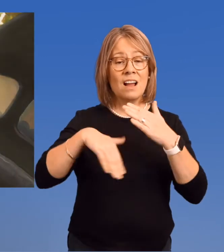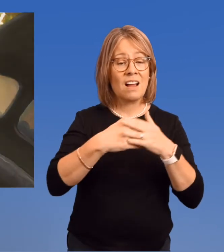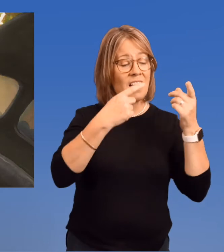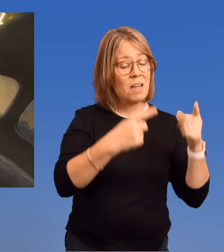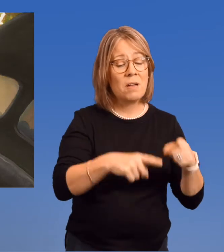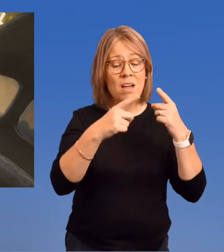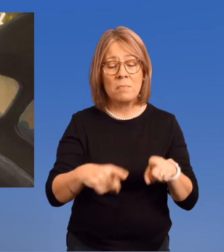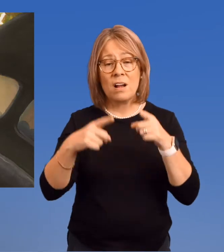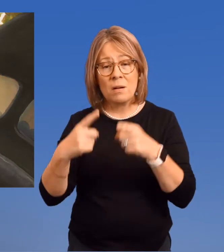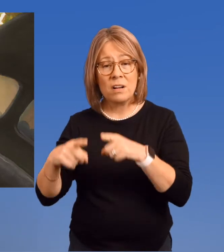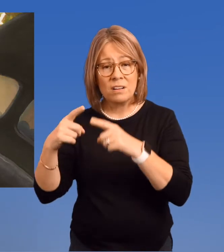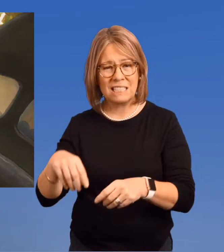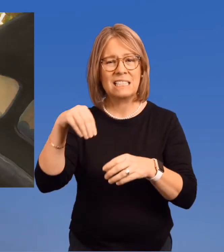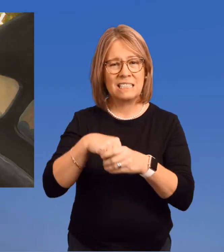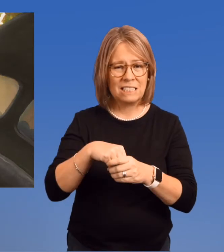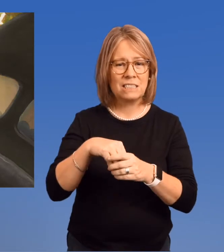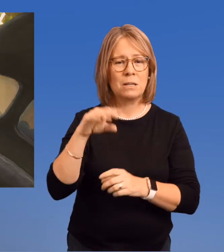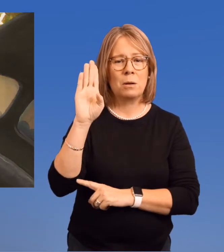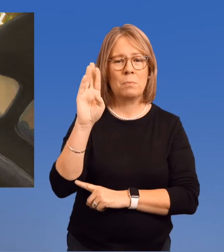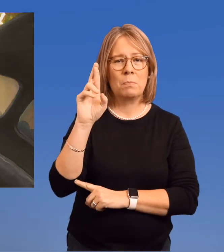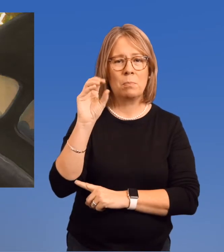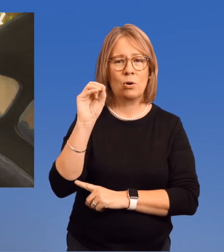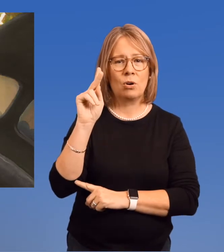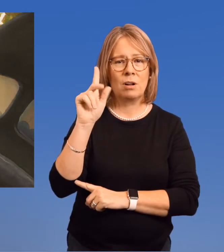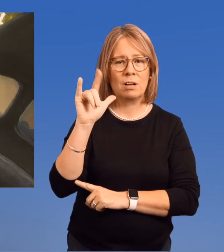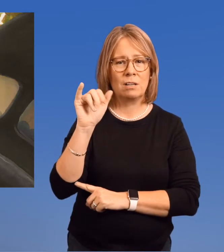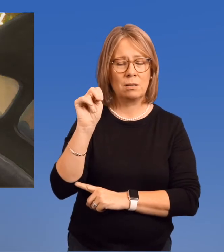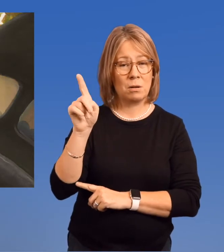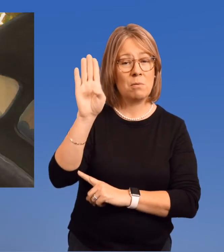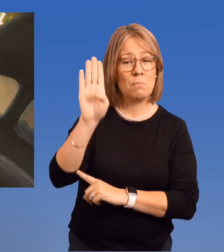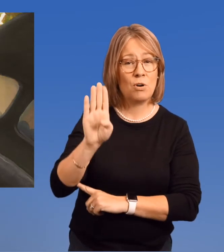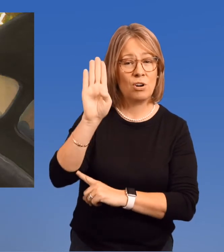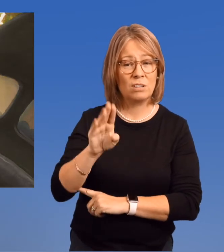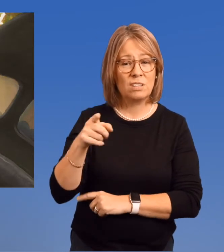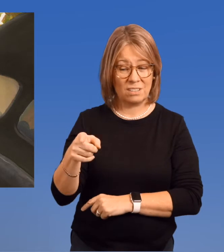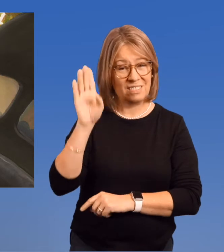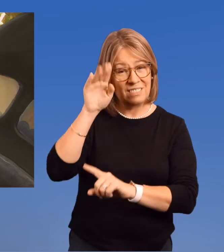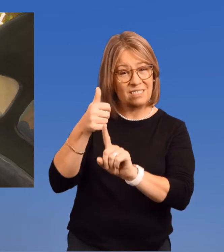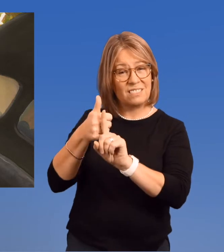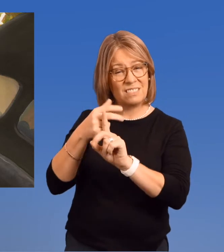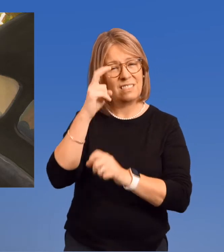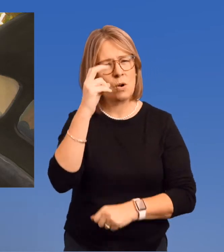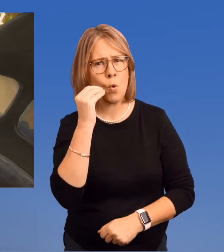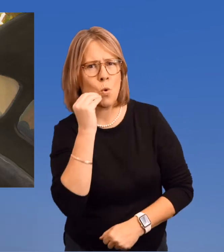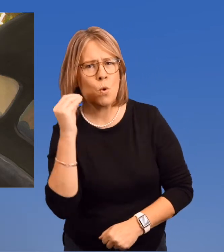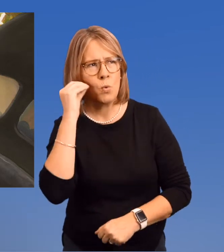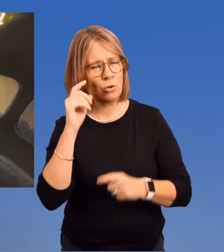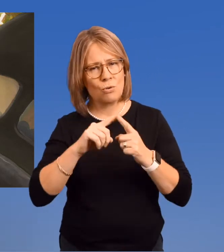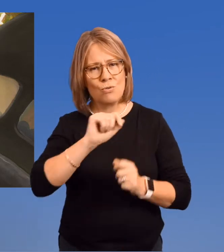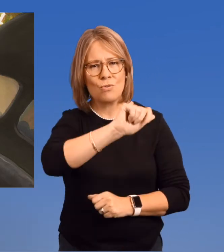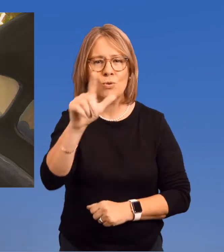This all happened in Brooklyn, which has long been home to lots